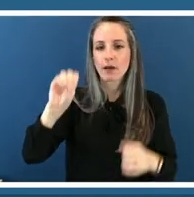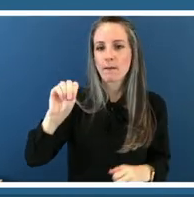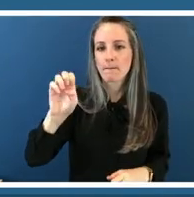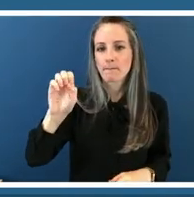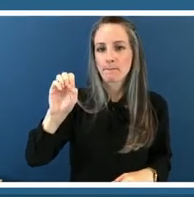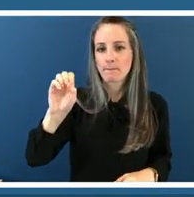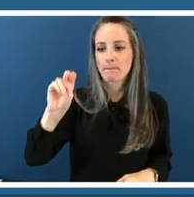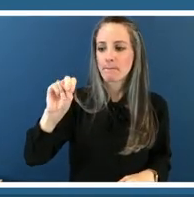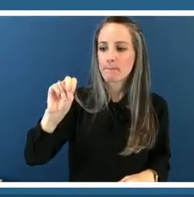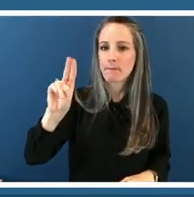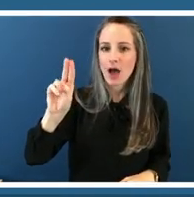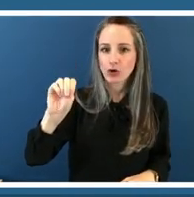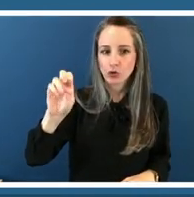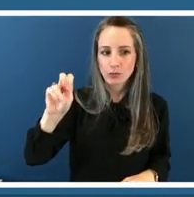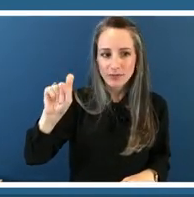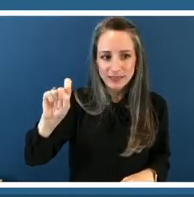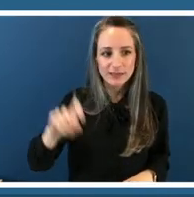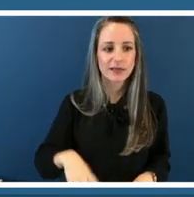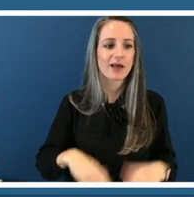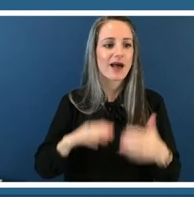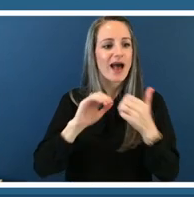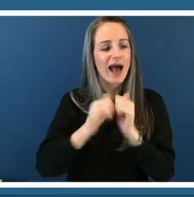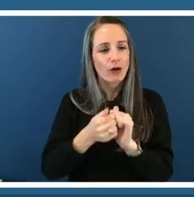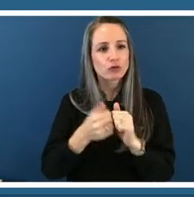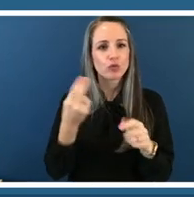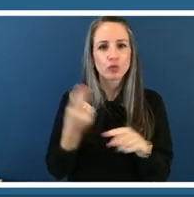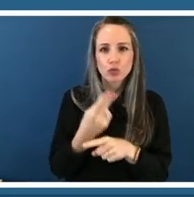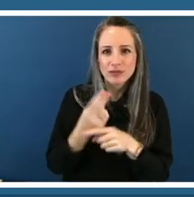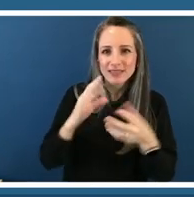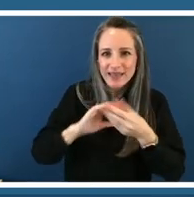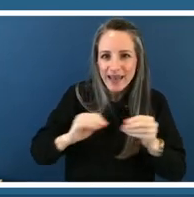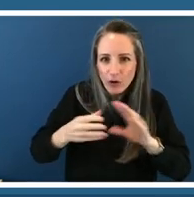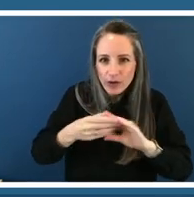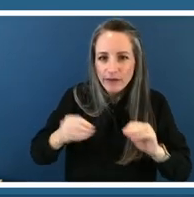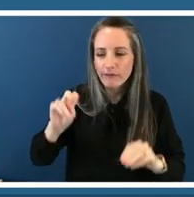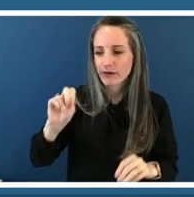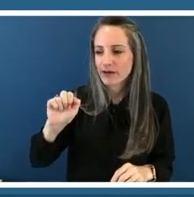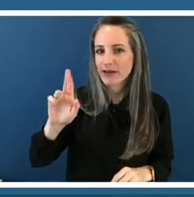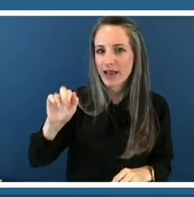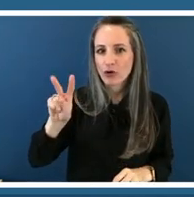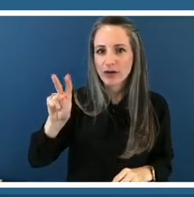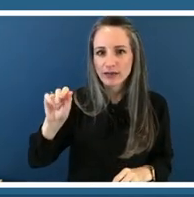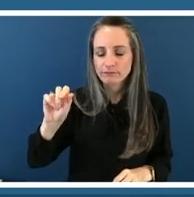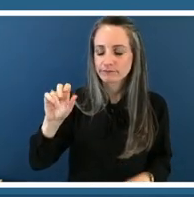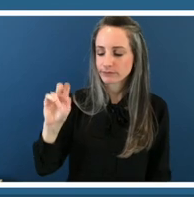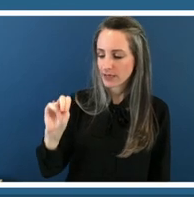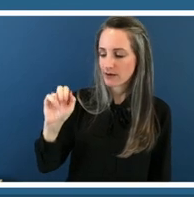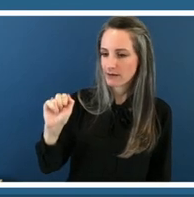and also how to use public art to tell a met to tell a story